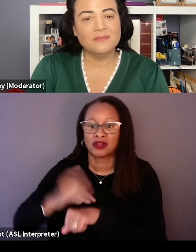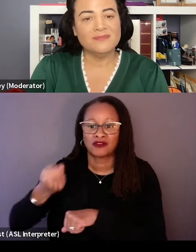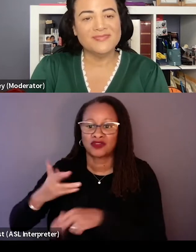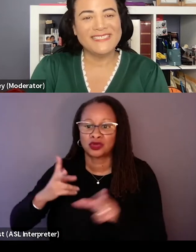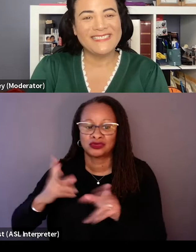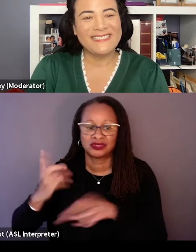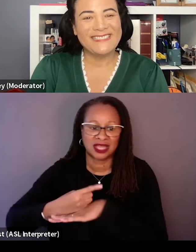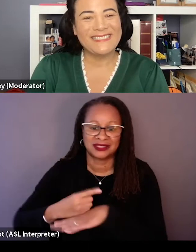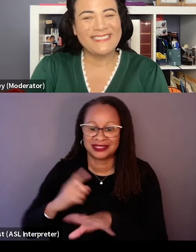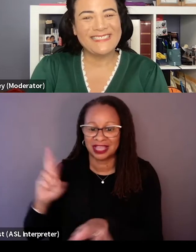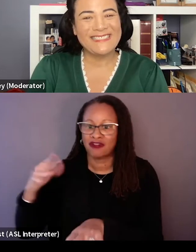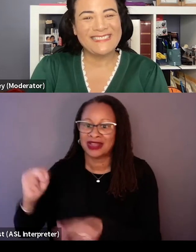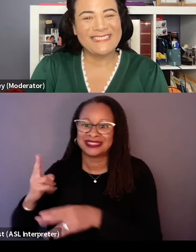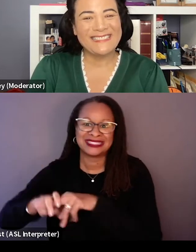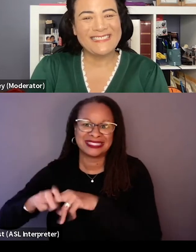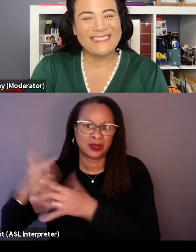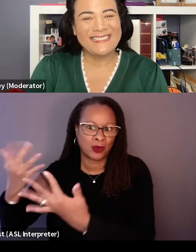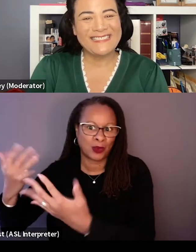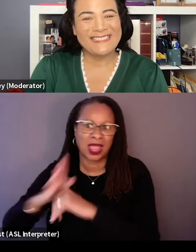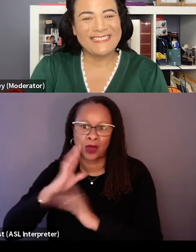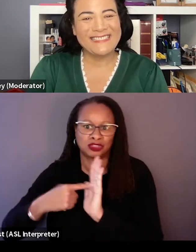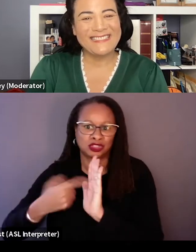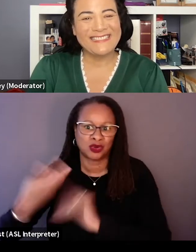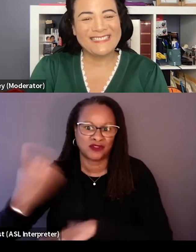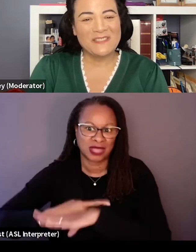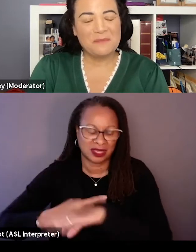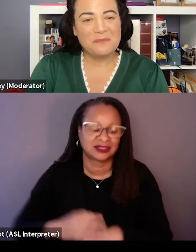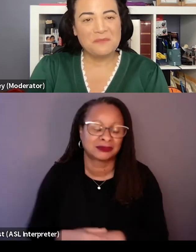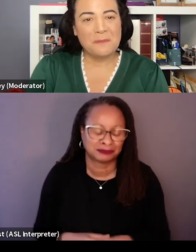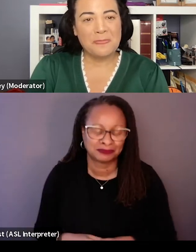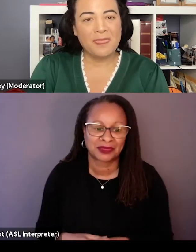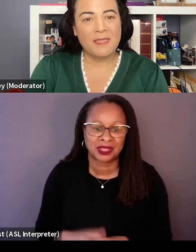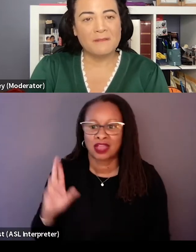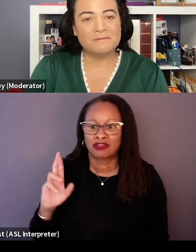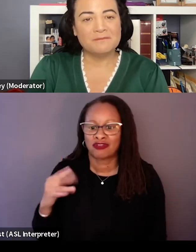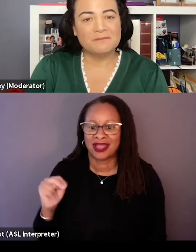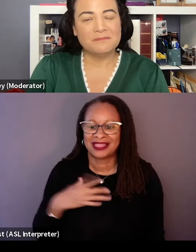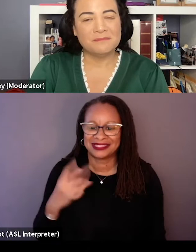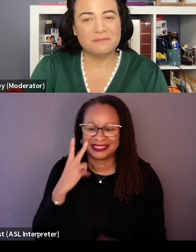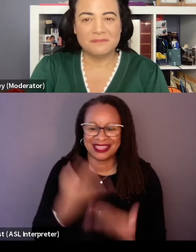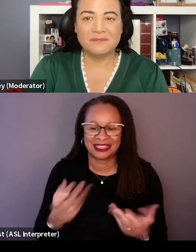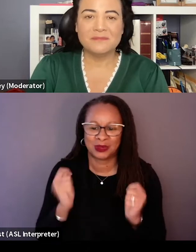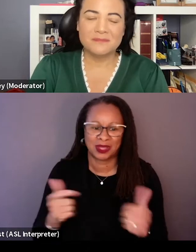I've got something going here and I'm gonna show you in a couple of days." Ryan likes to see things quickly, and then he had found this amazing scene